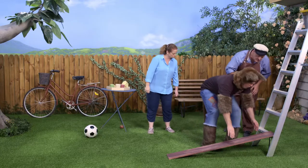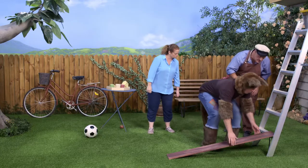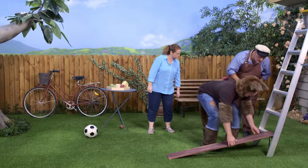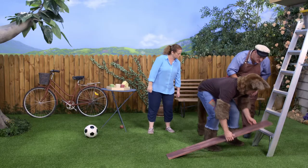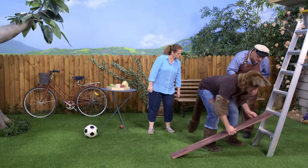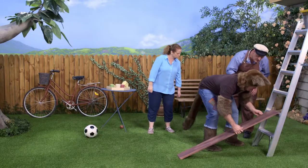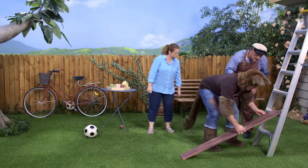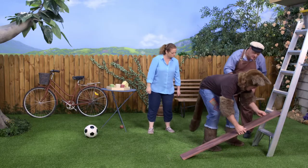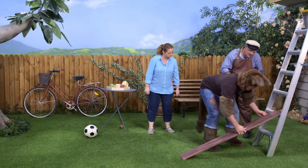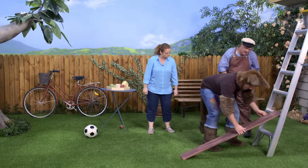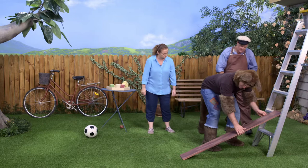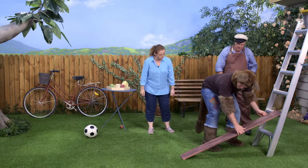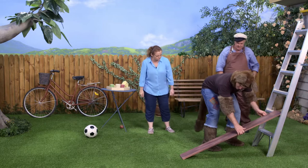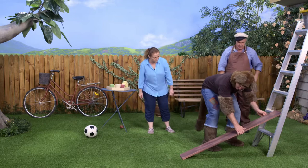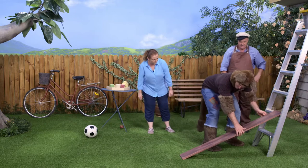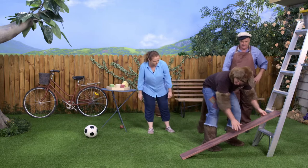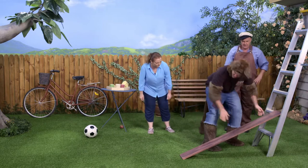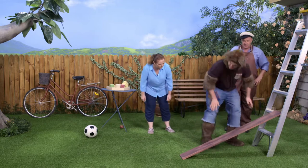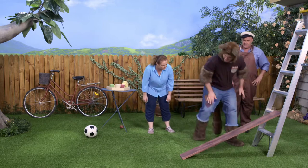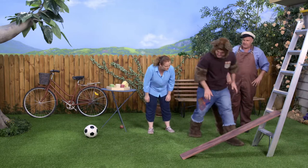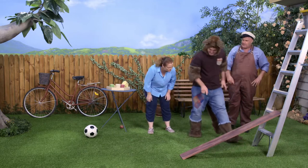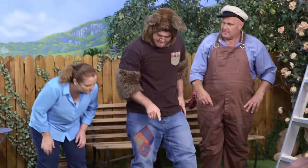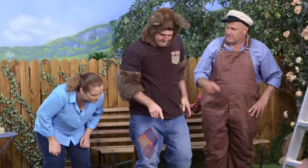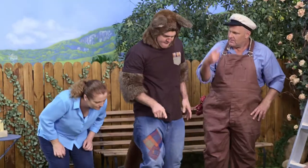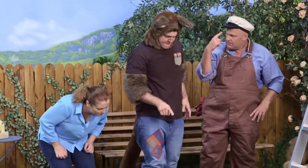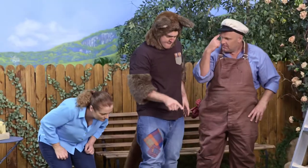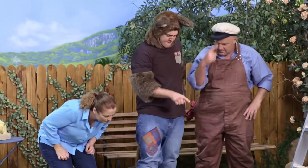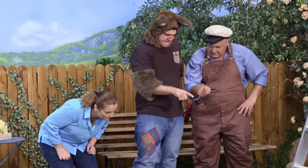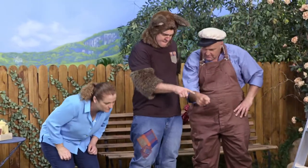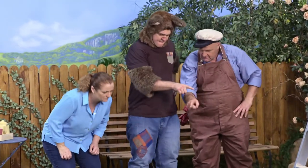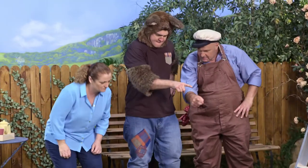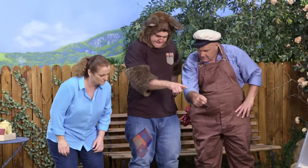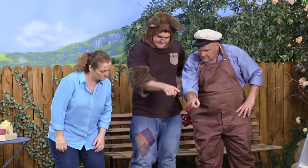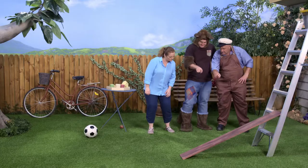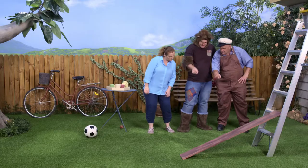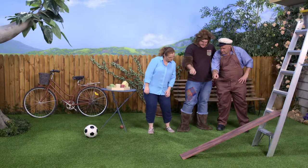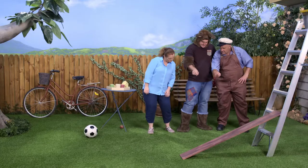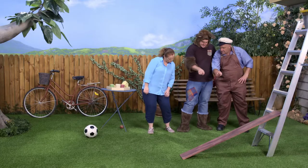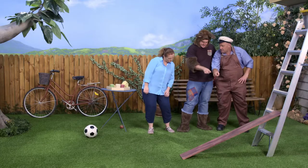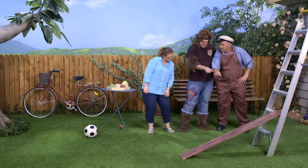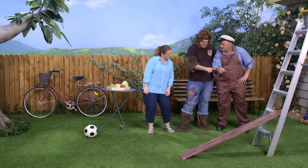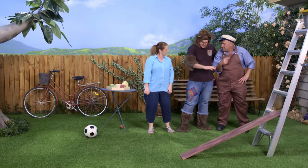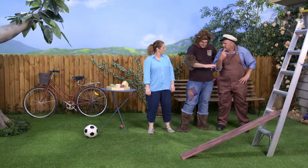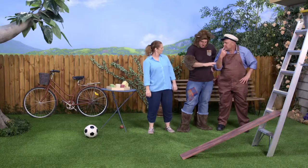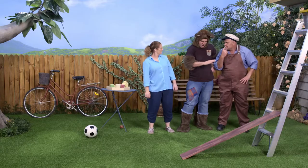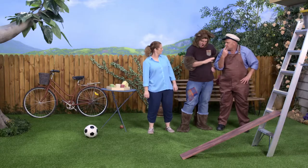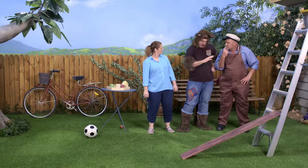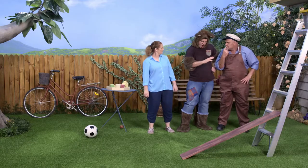Hmm. There. Ah, what do you think, Possum? Hmm.